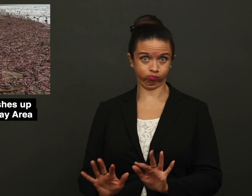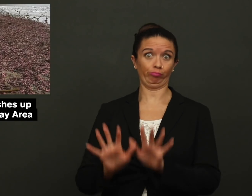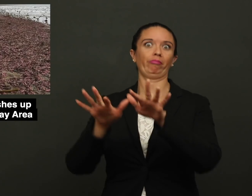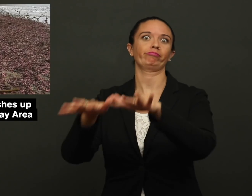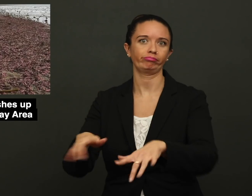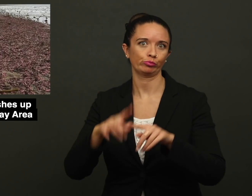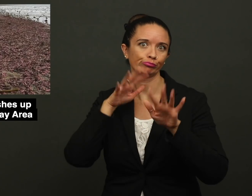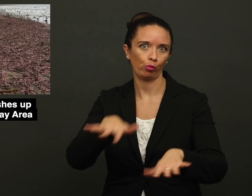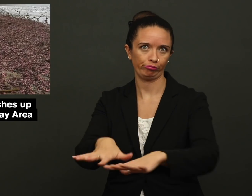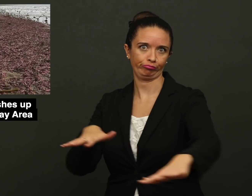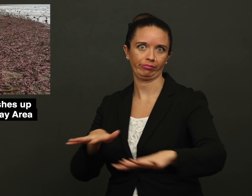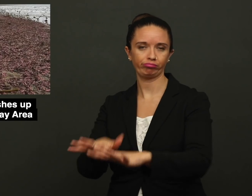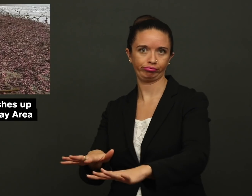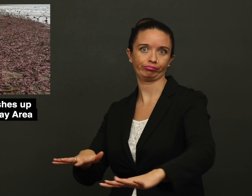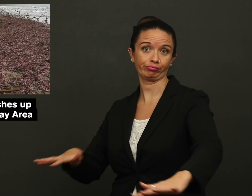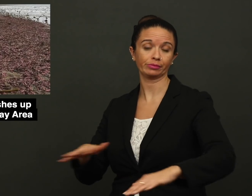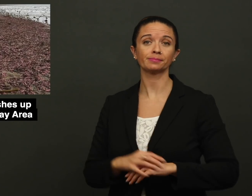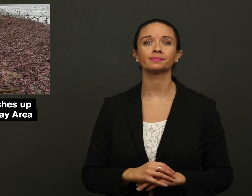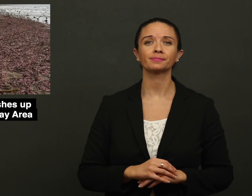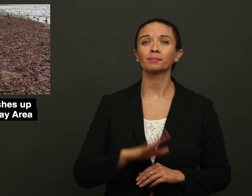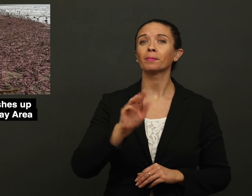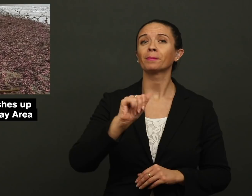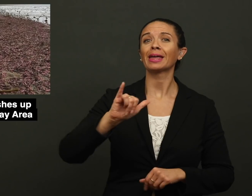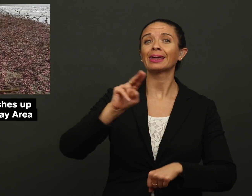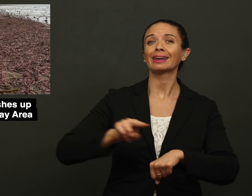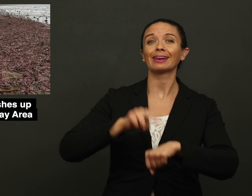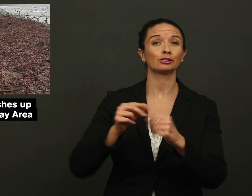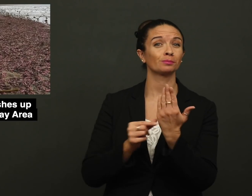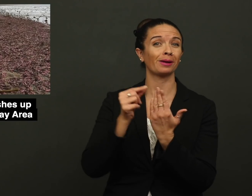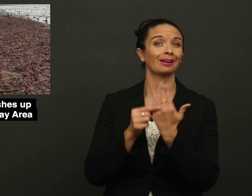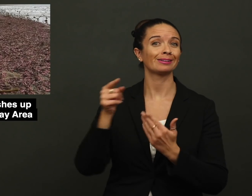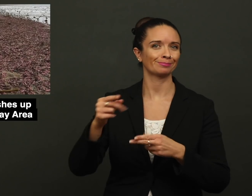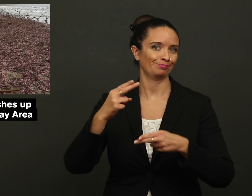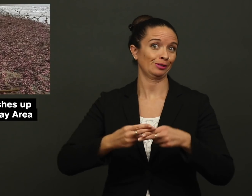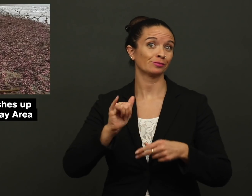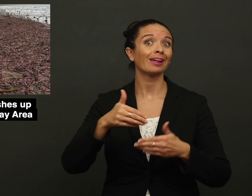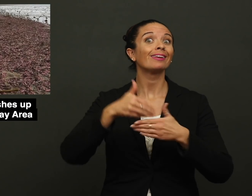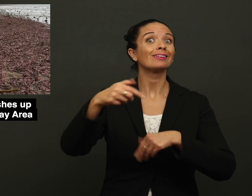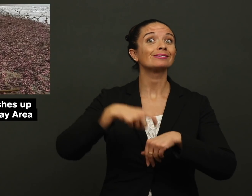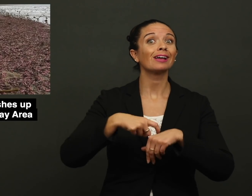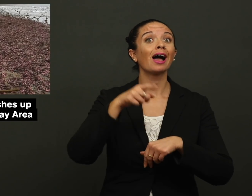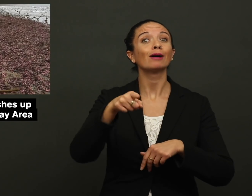to be exposed on the surface. The Bay Nature magazine mentioned that the next time